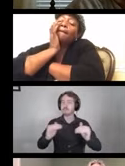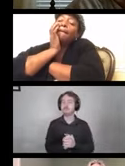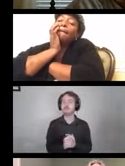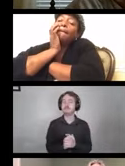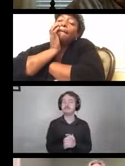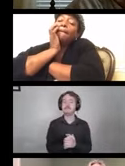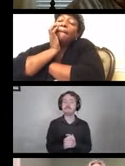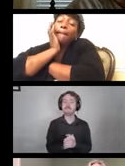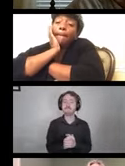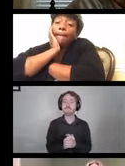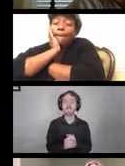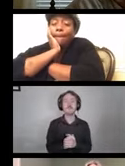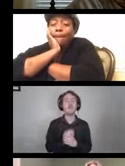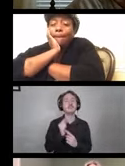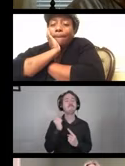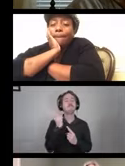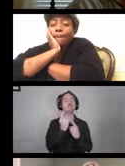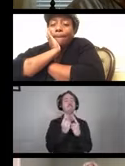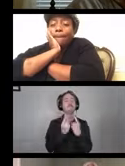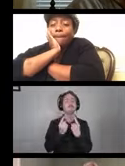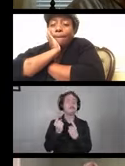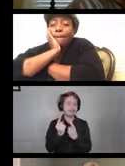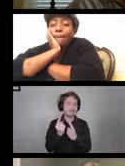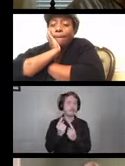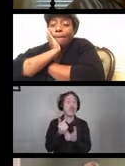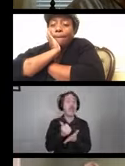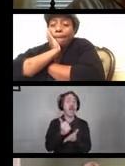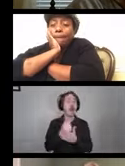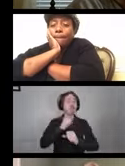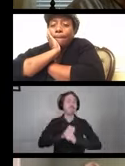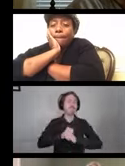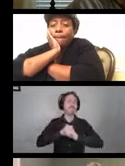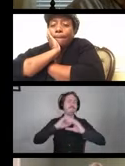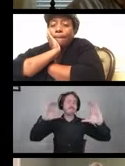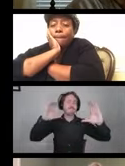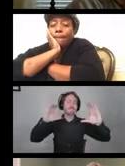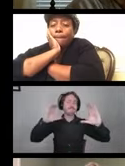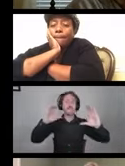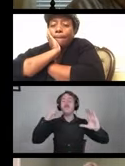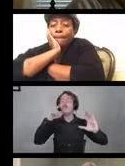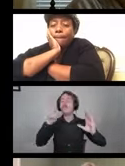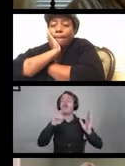So, when thinking about all of this, it's helpful to have a framework. A framework for sanitization.